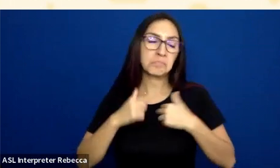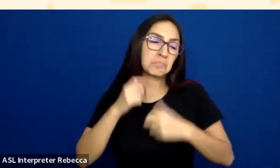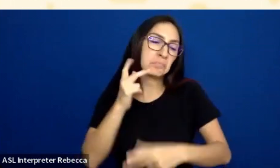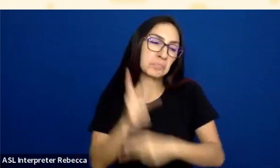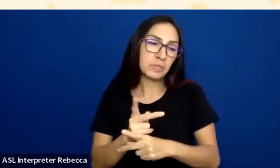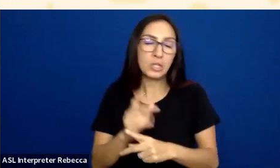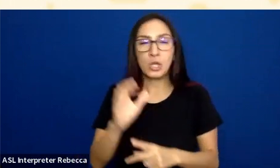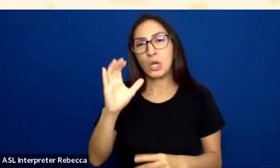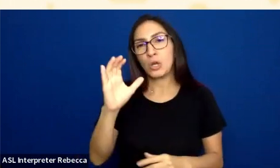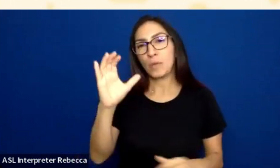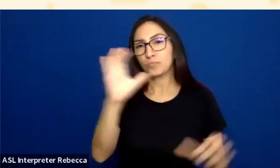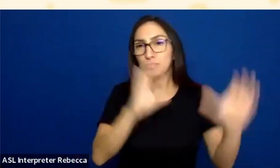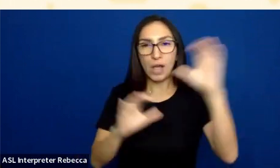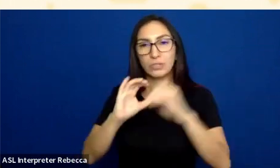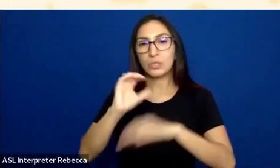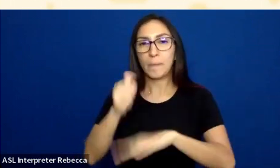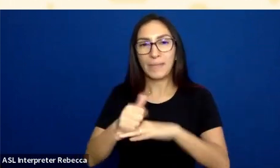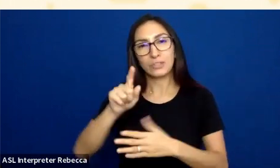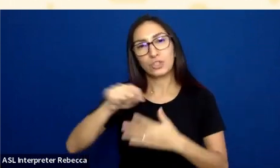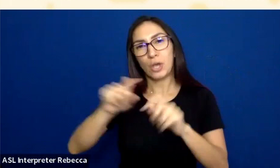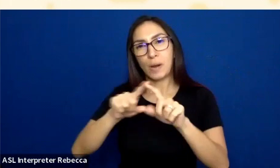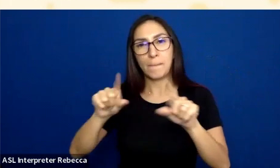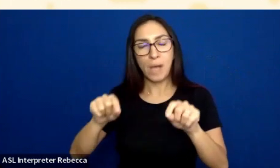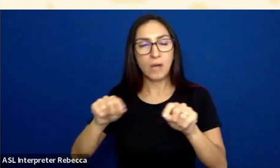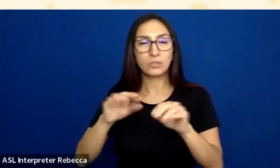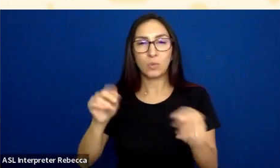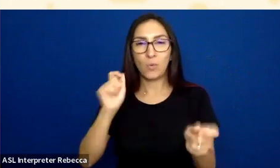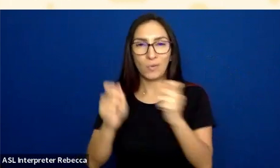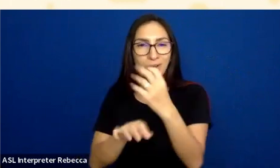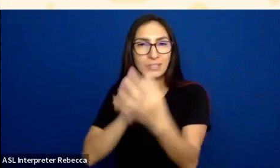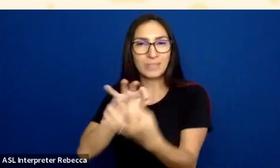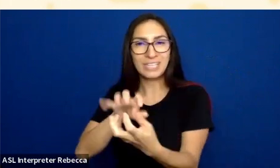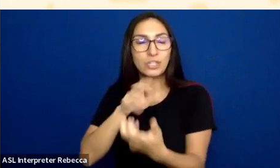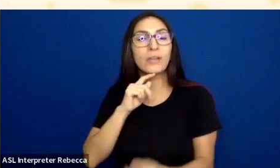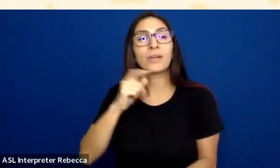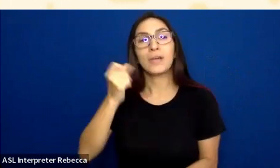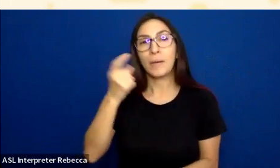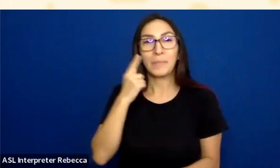no customization, I would not need to check this. But because this is a custom check box, I would also need